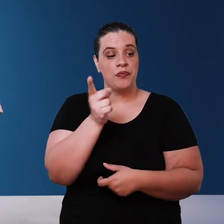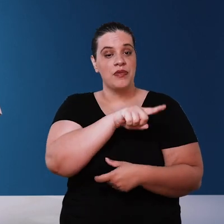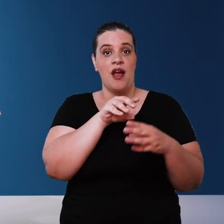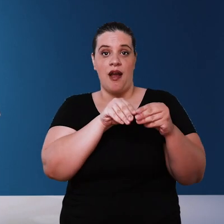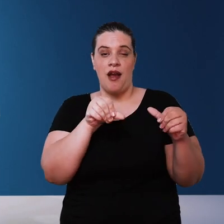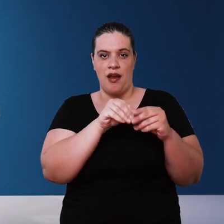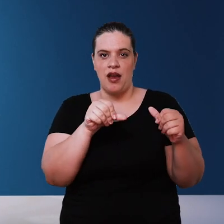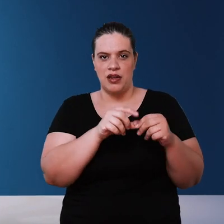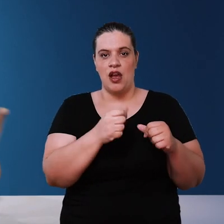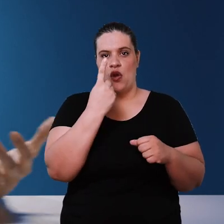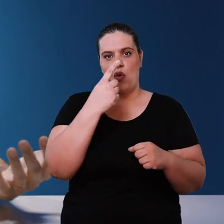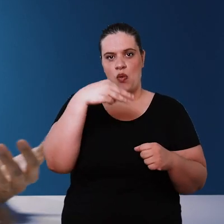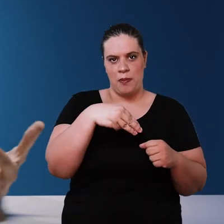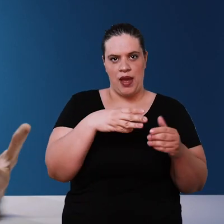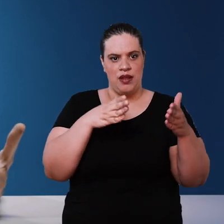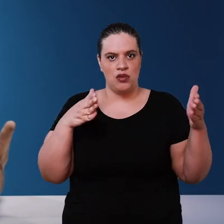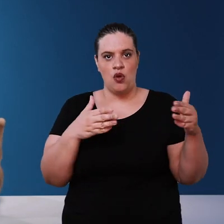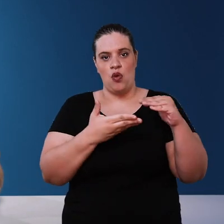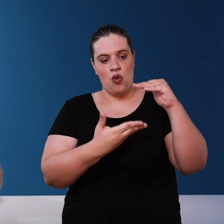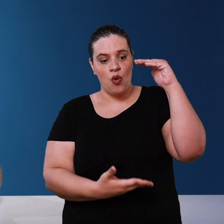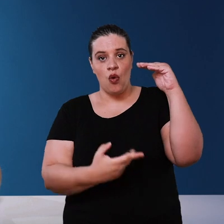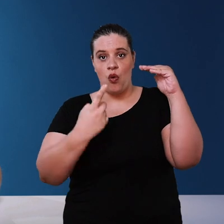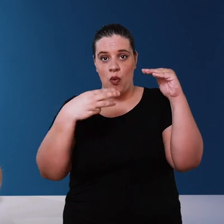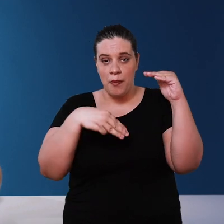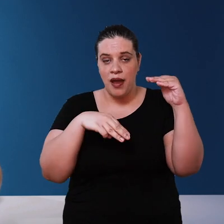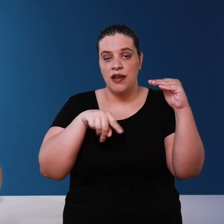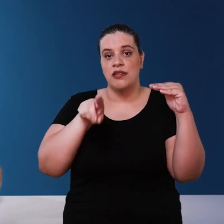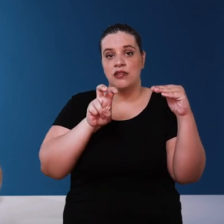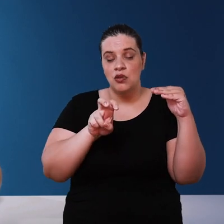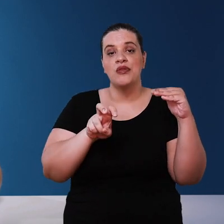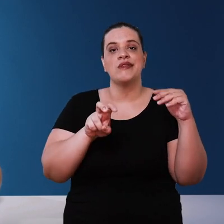slow filter with 1 meter in diameter and 1.5 meters in height can filter the same amount